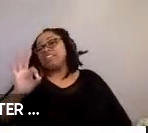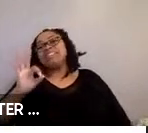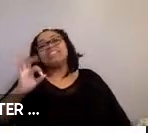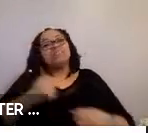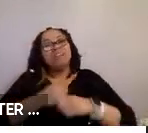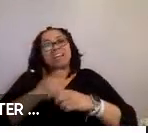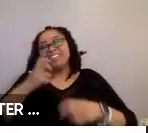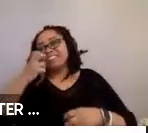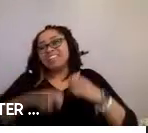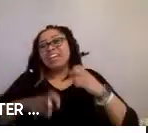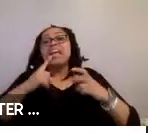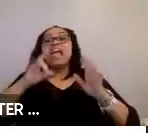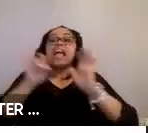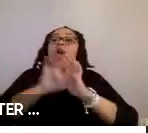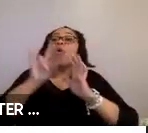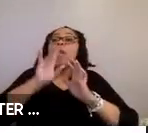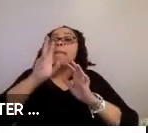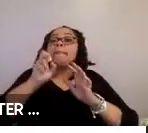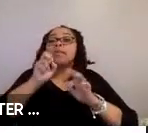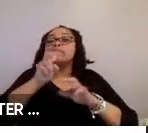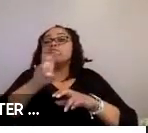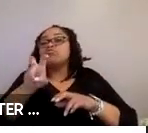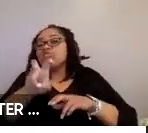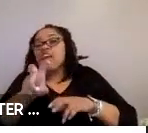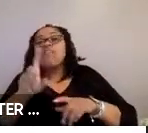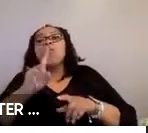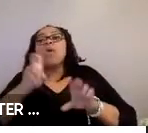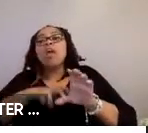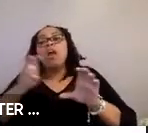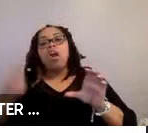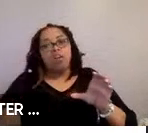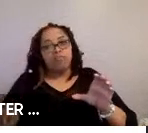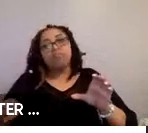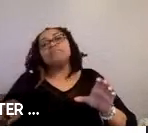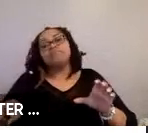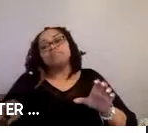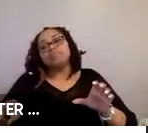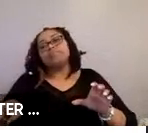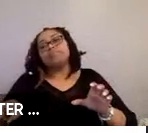to identify where the bus was going, and where to get off. So, I think it is also important